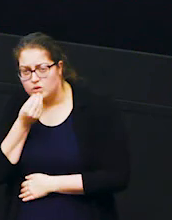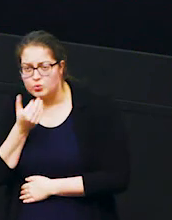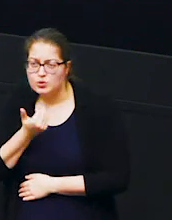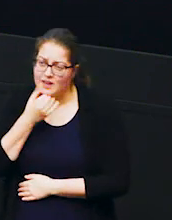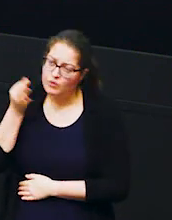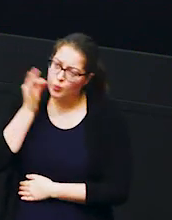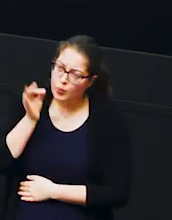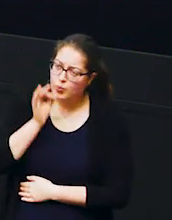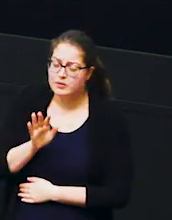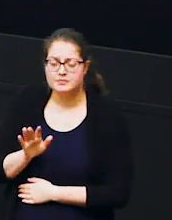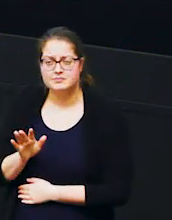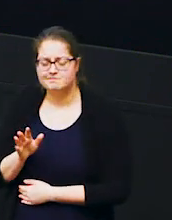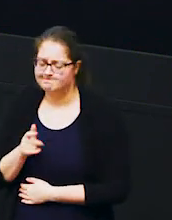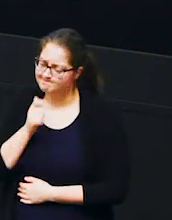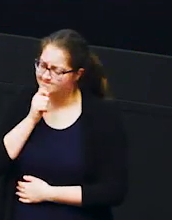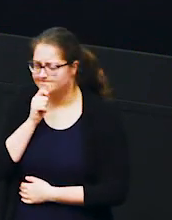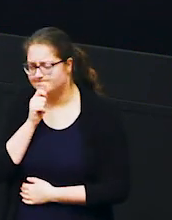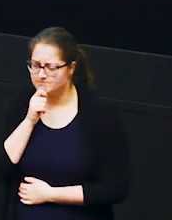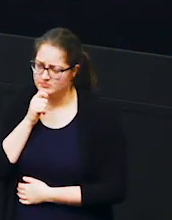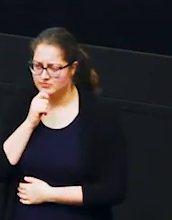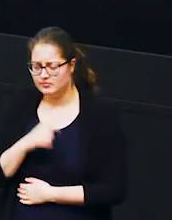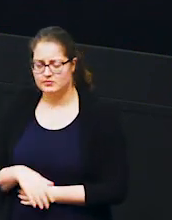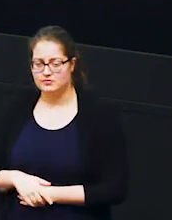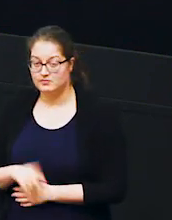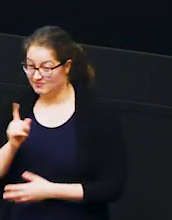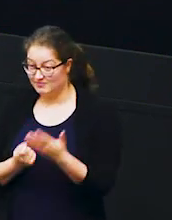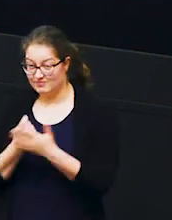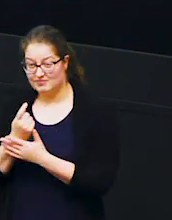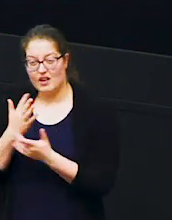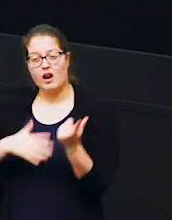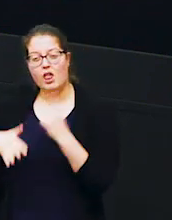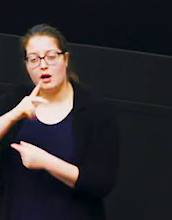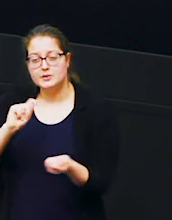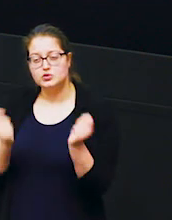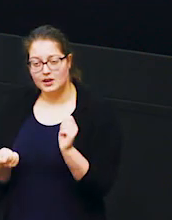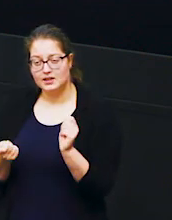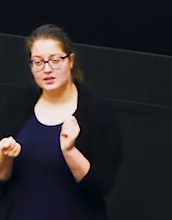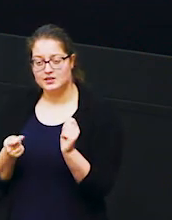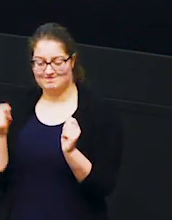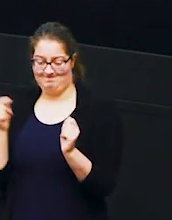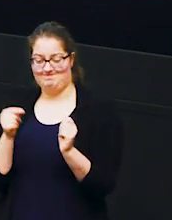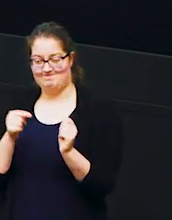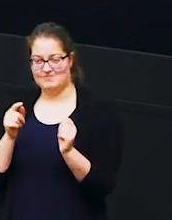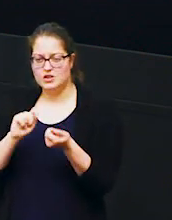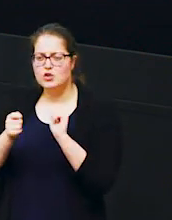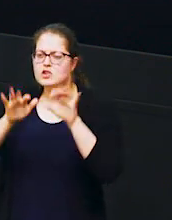eat and drink now what's happening is climate change is changing rainfall patterns in africa